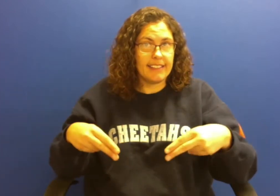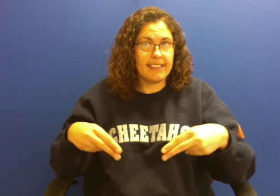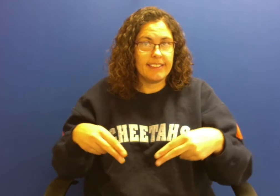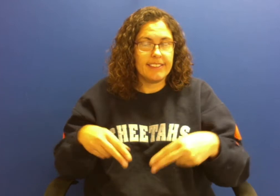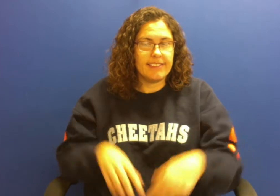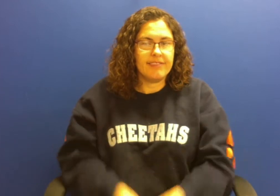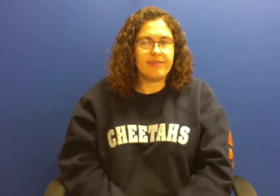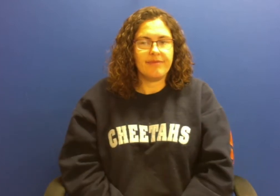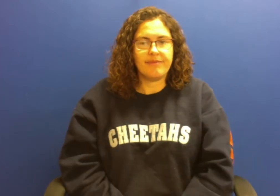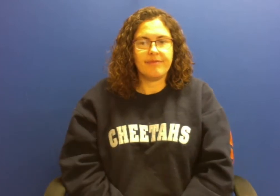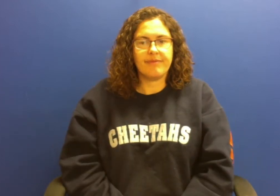scramble egg